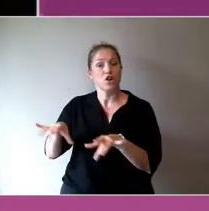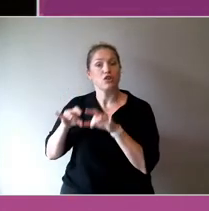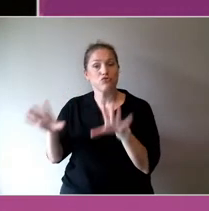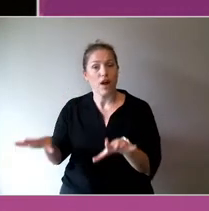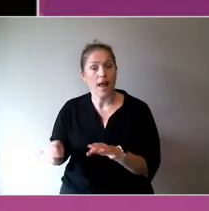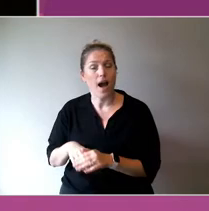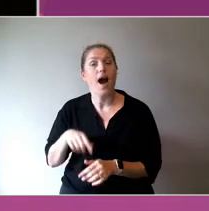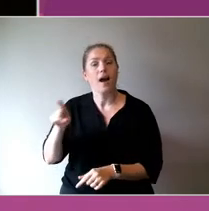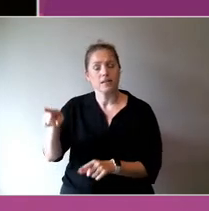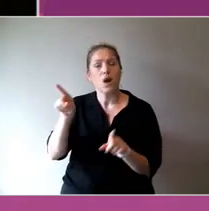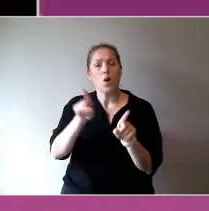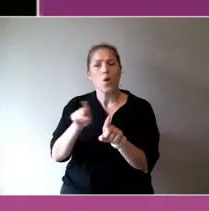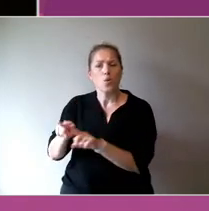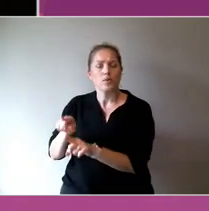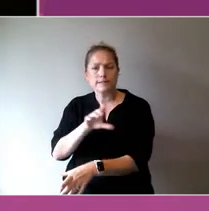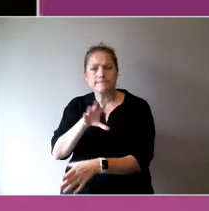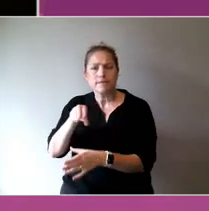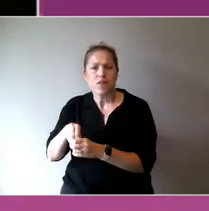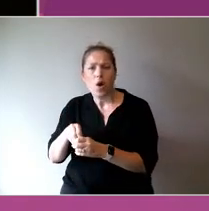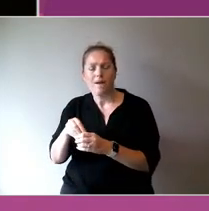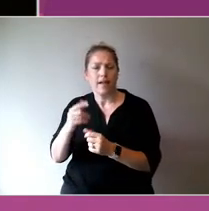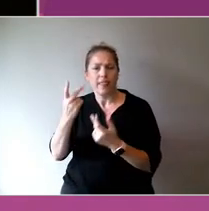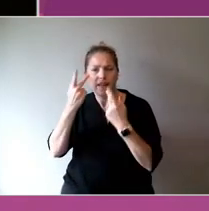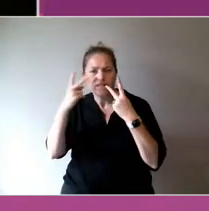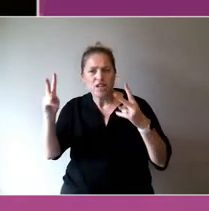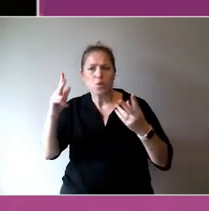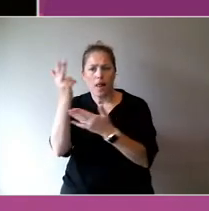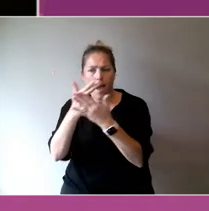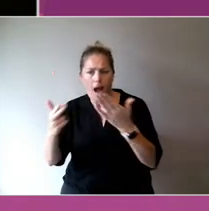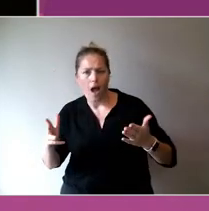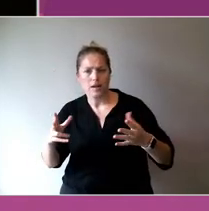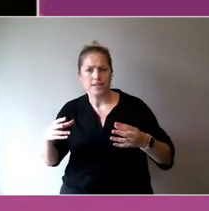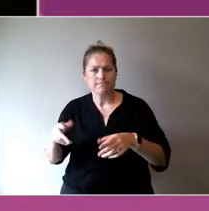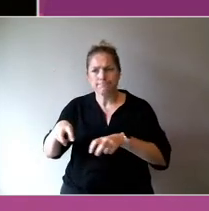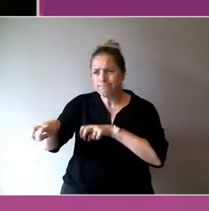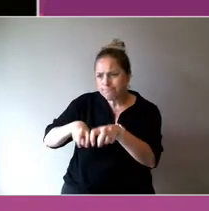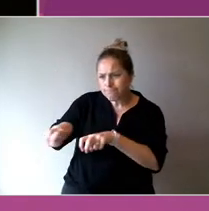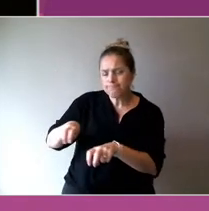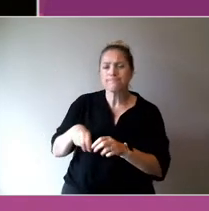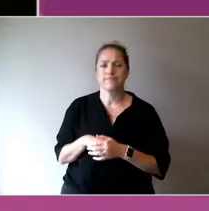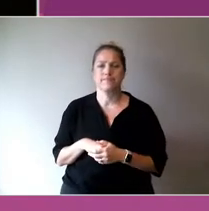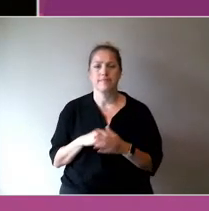If you can join with me in welcoming our panelists.